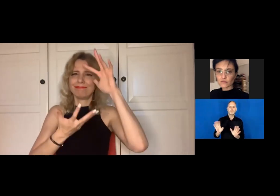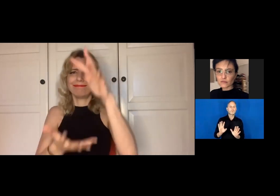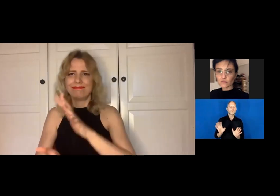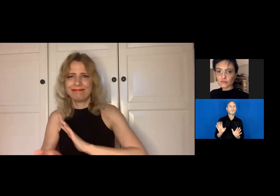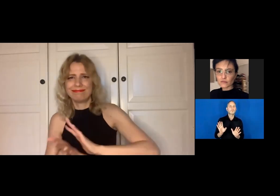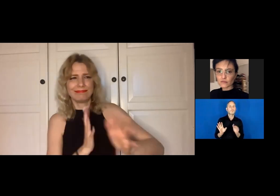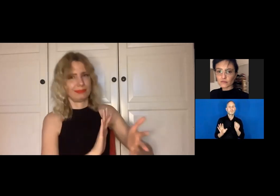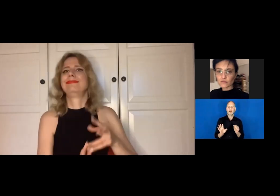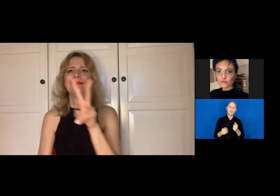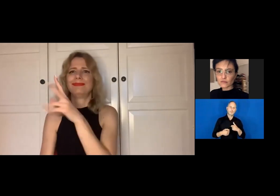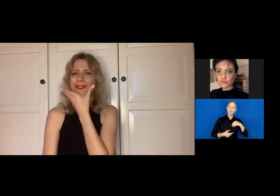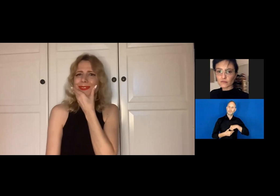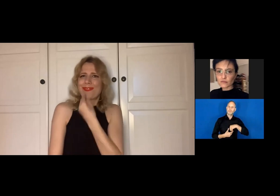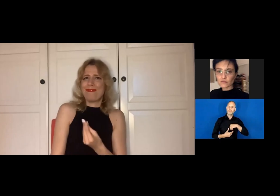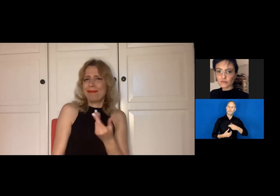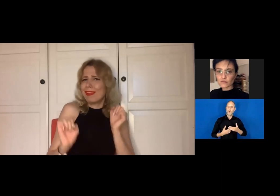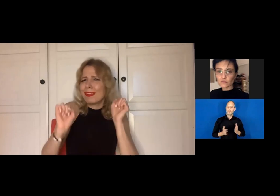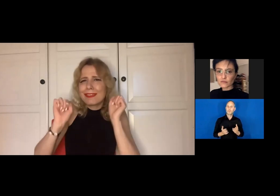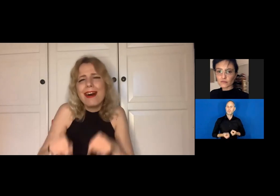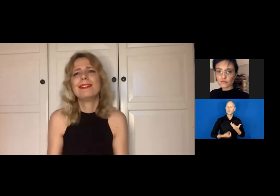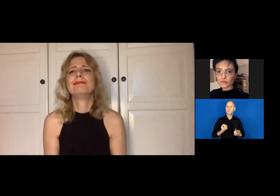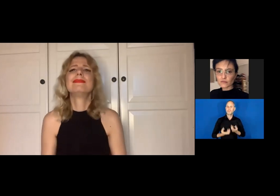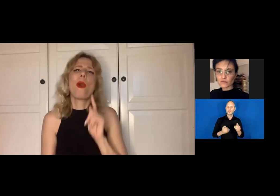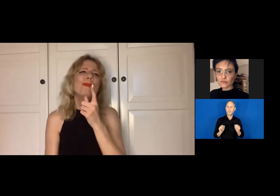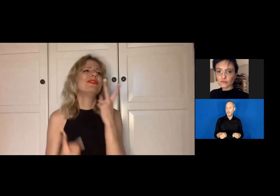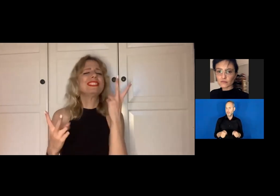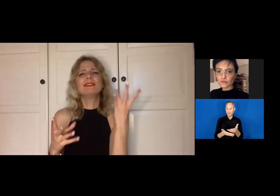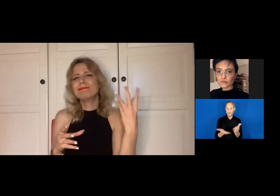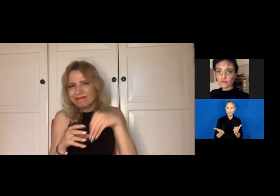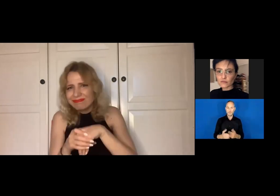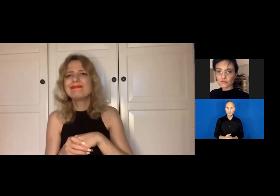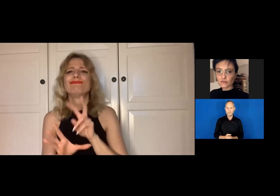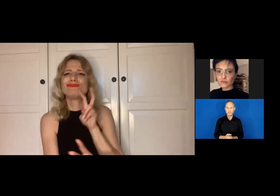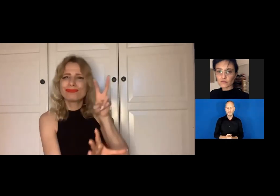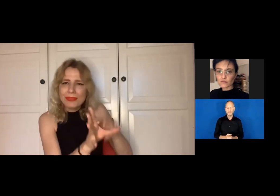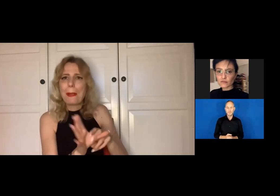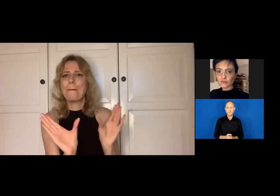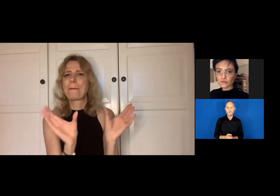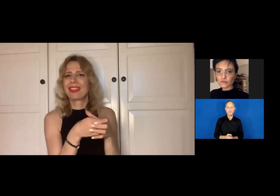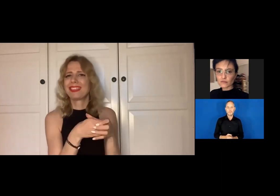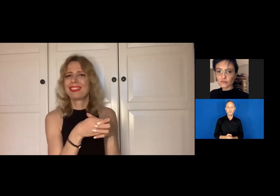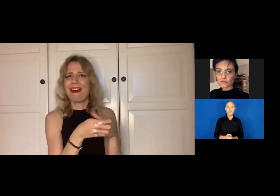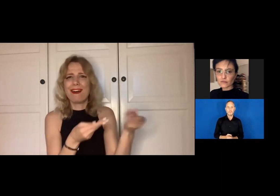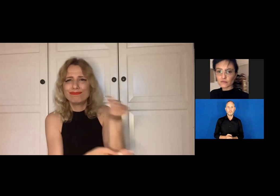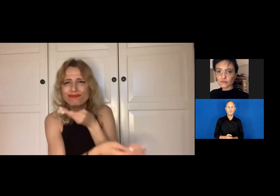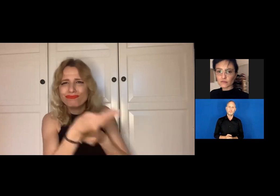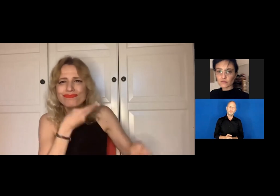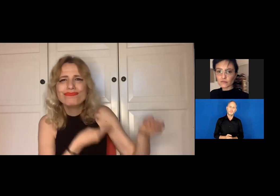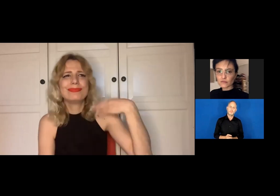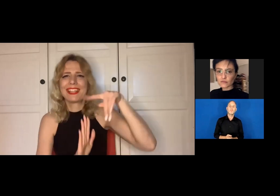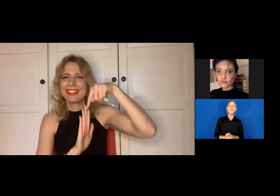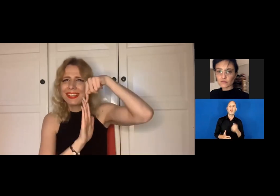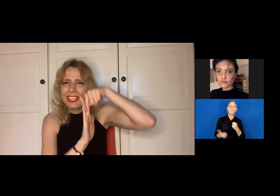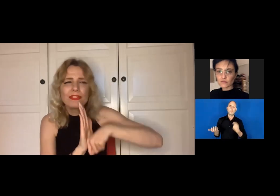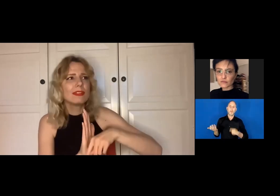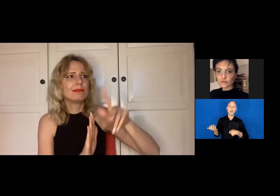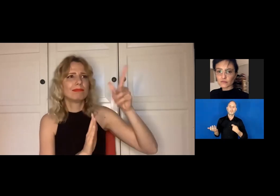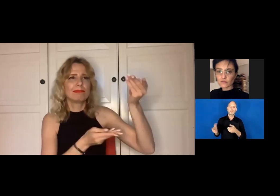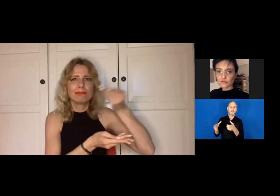that can be joyful for an audience. And also, what I really enjoy is talking to my colleagues